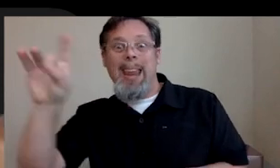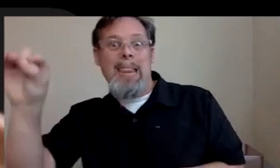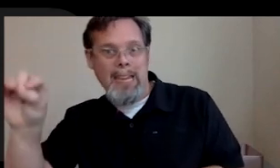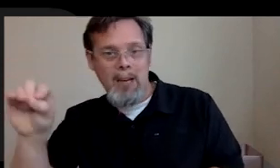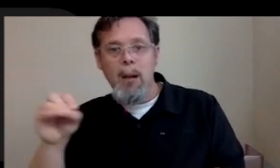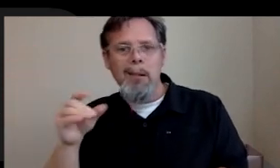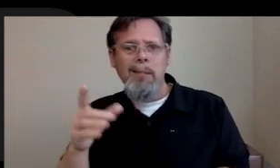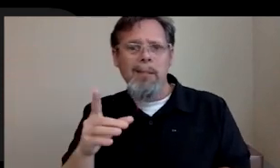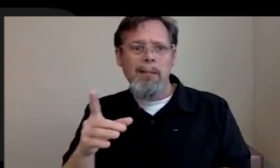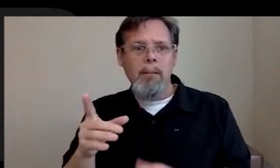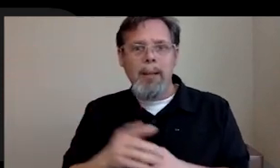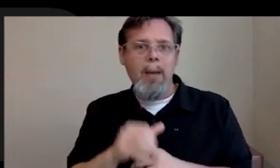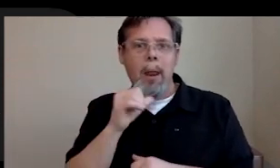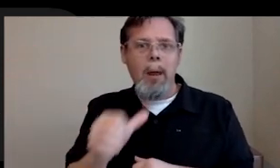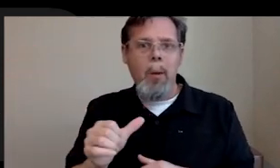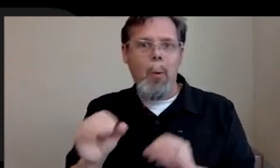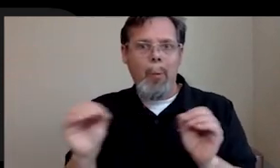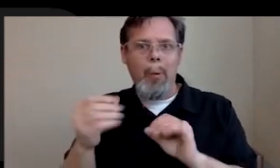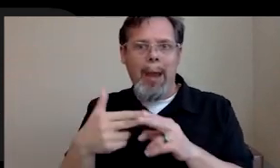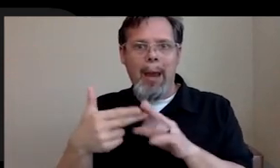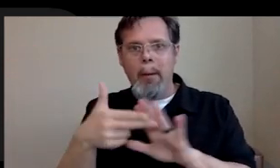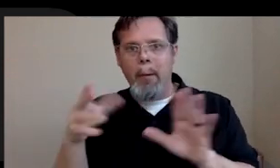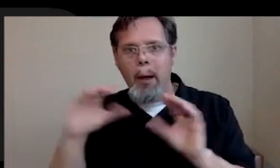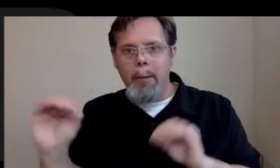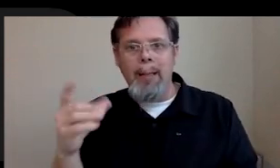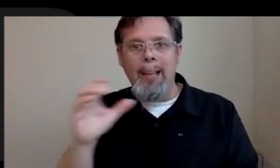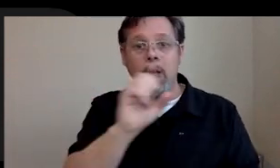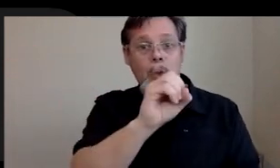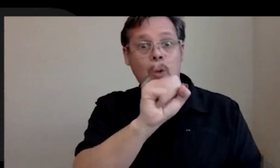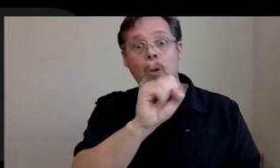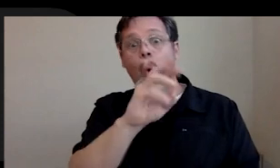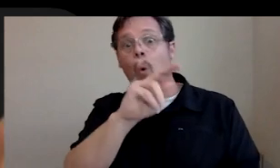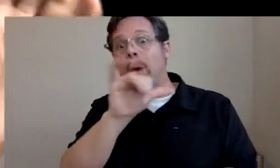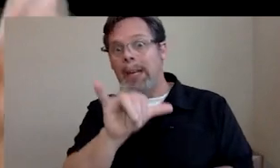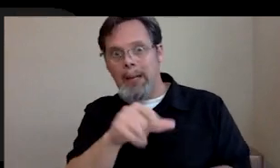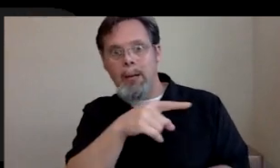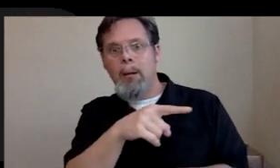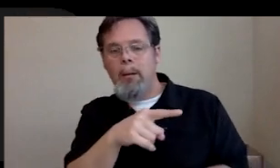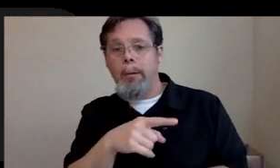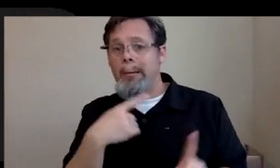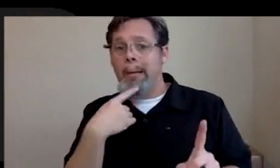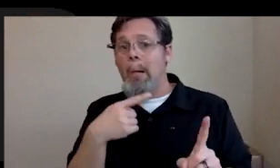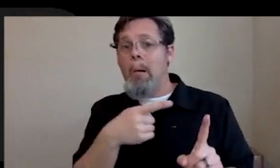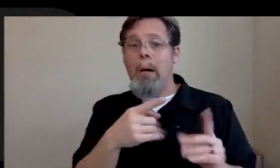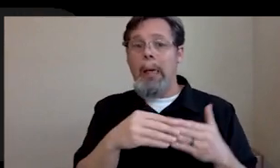of non loan company. Like if you're like I don't know, like Sony Salonica somewhere you could even say like oh the lead level designer there might